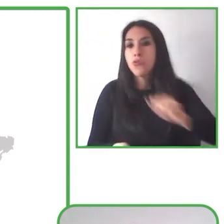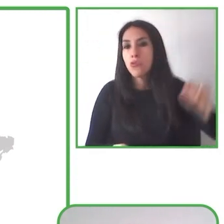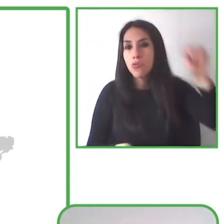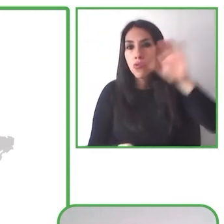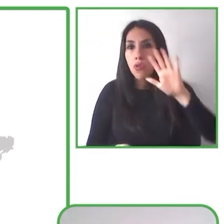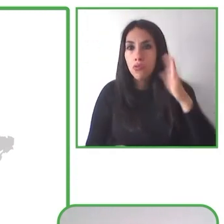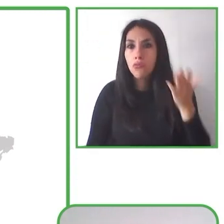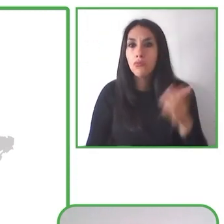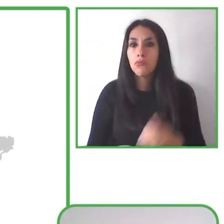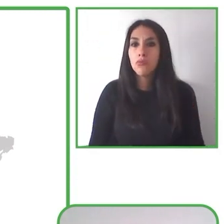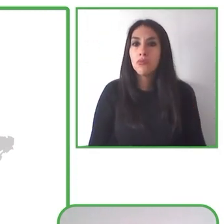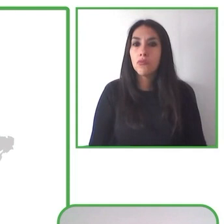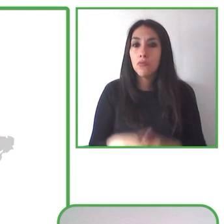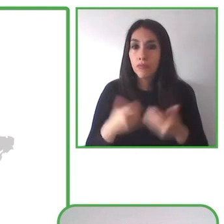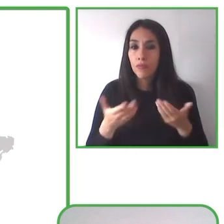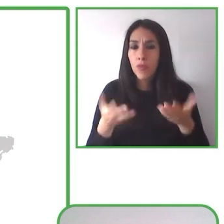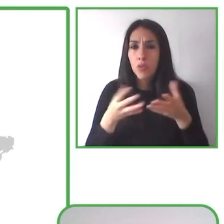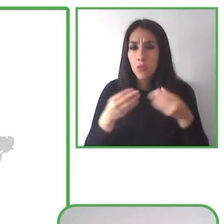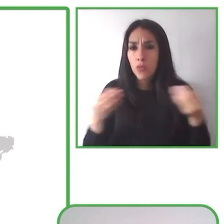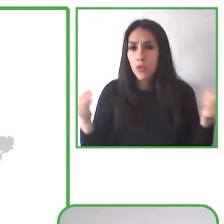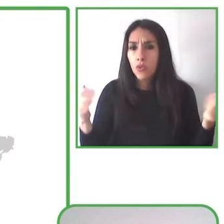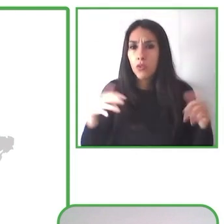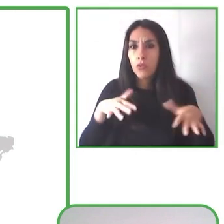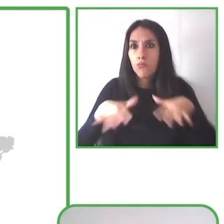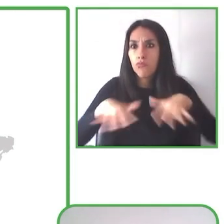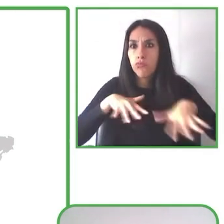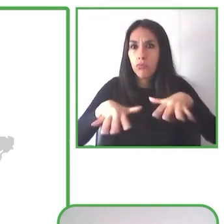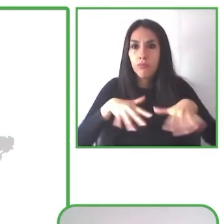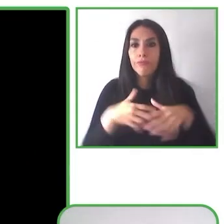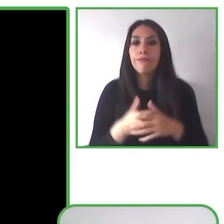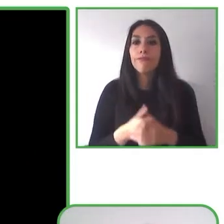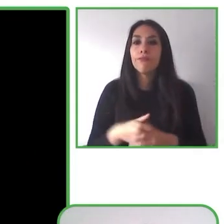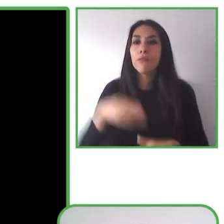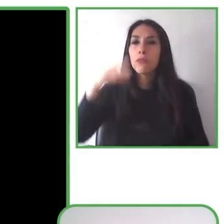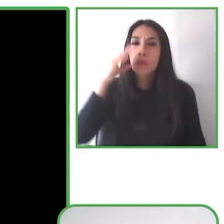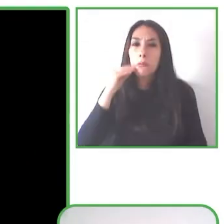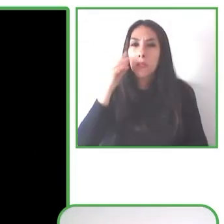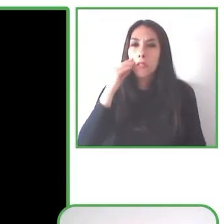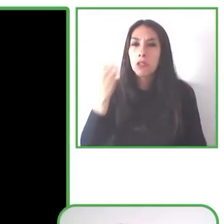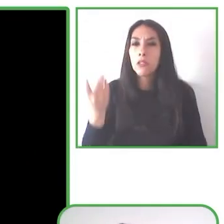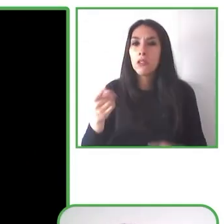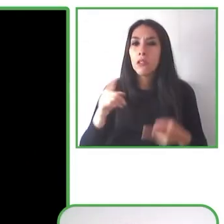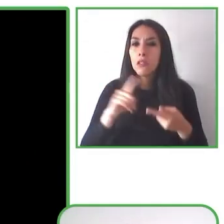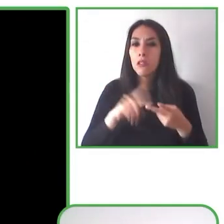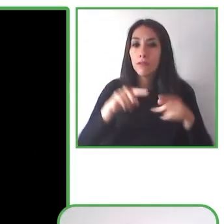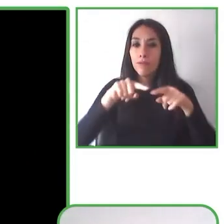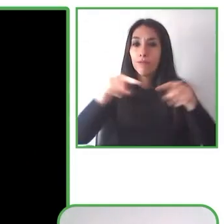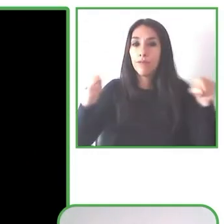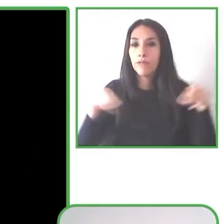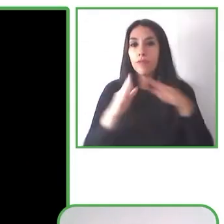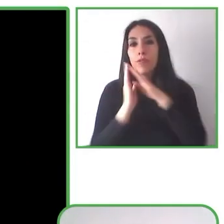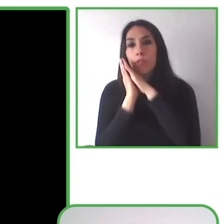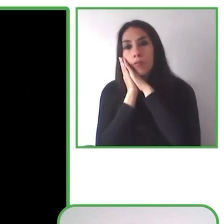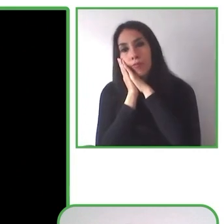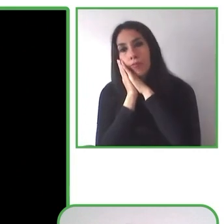in experiences in hotels or housings and in tourist packages.